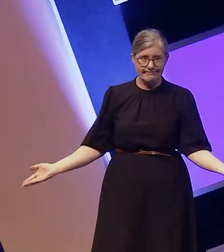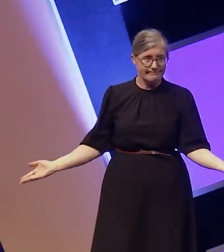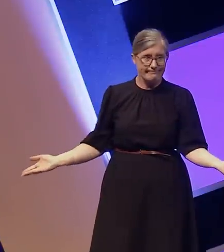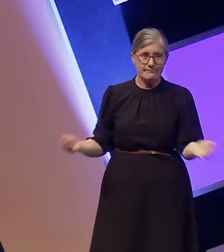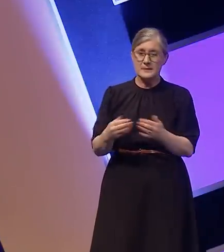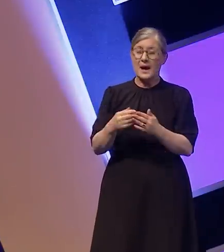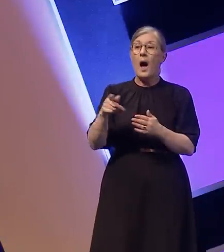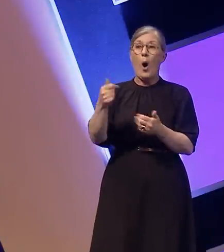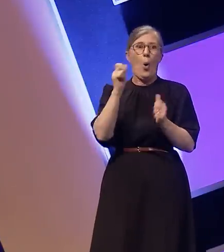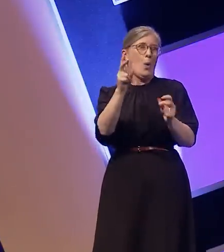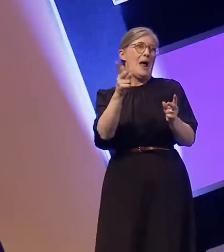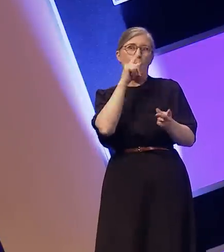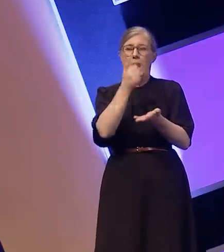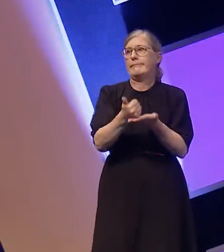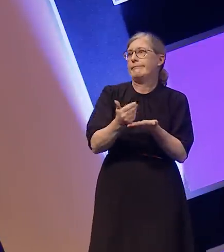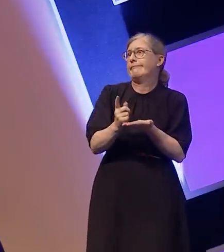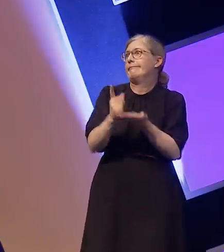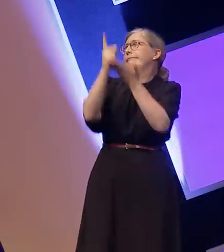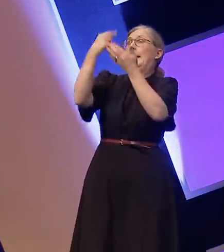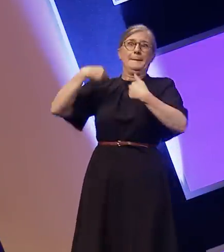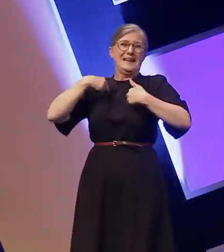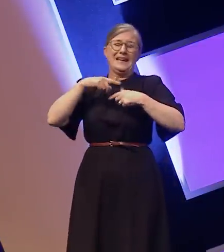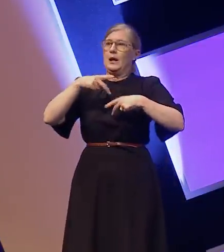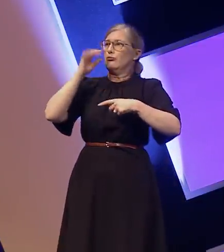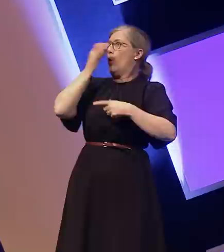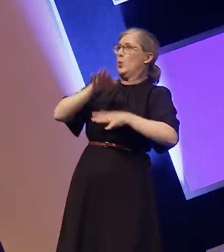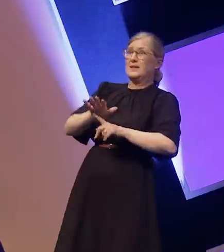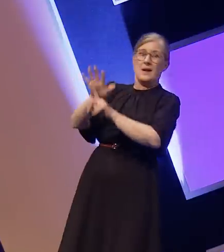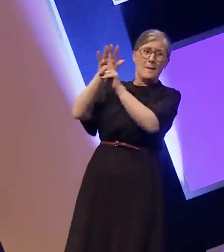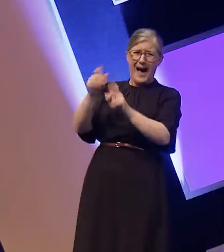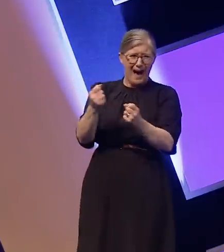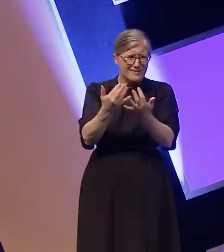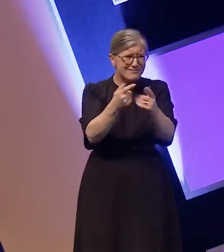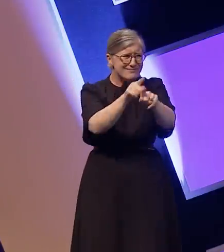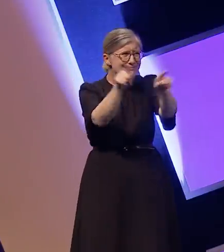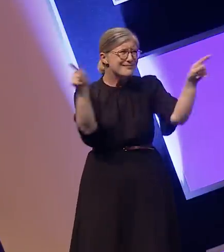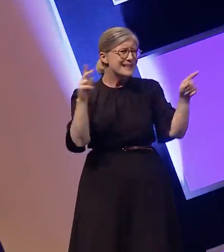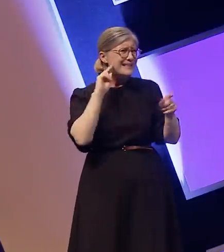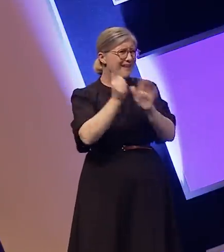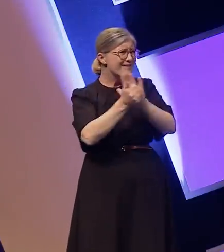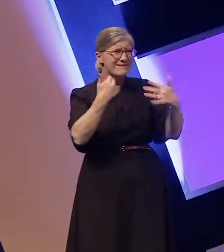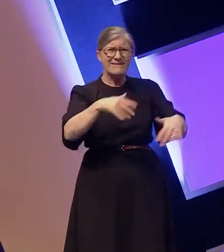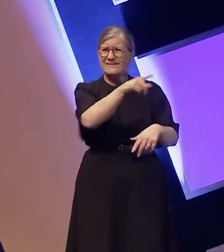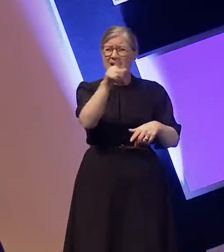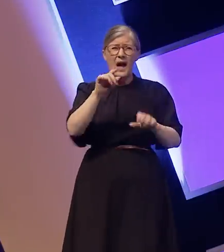are so many talented deaf people out there and a thousand amazing deaf stories to be told. It is